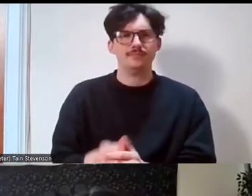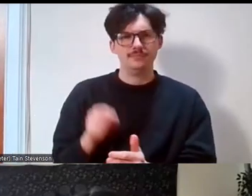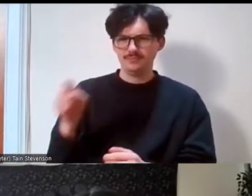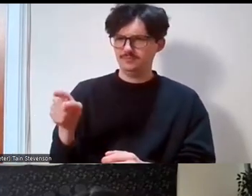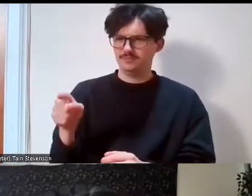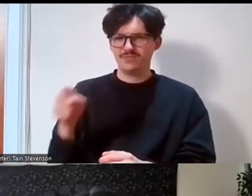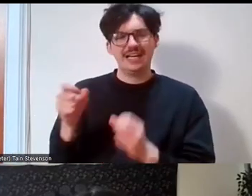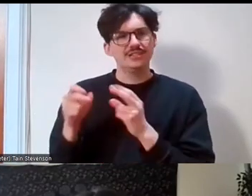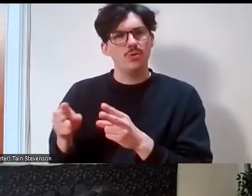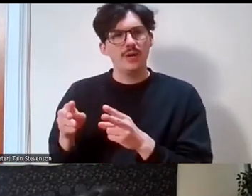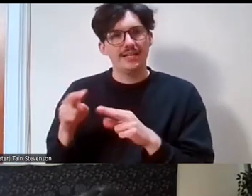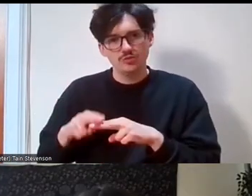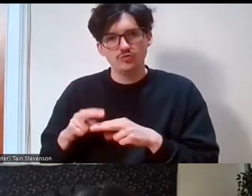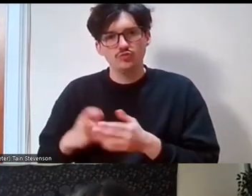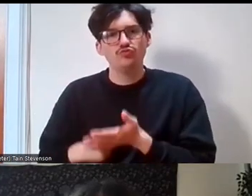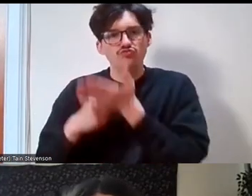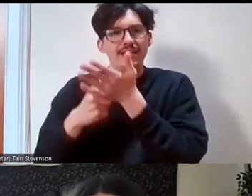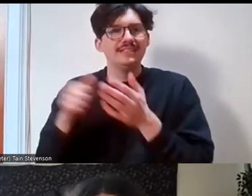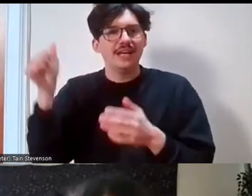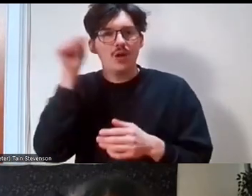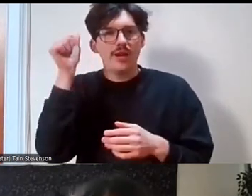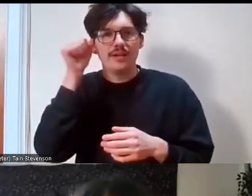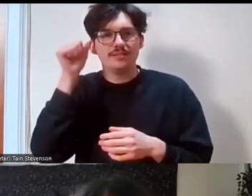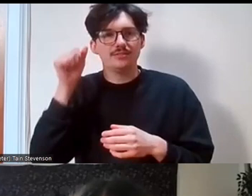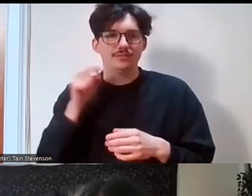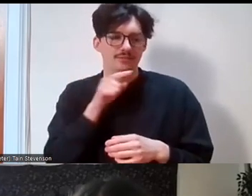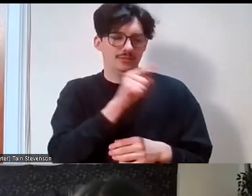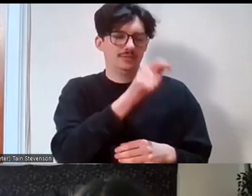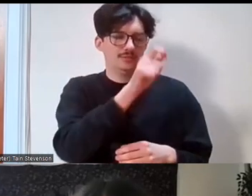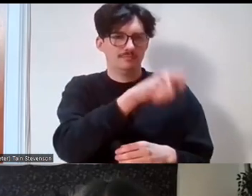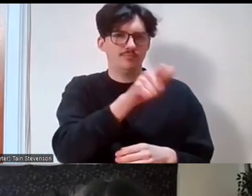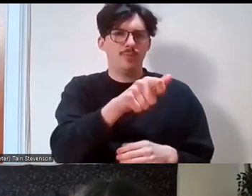potential way of raising awareness of volunteering amongst different groups of people who might